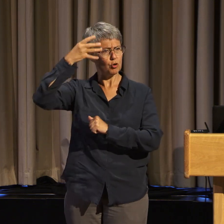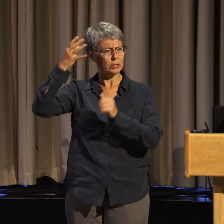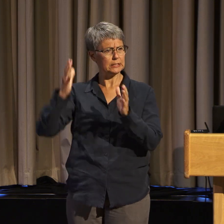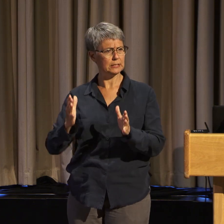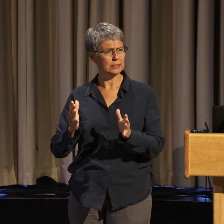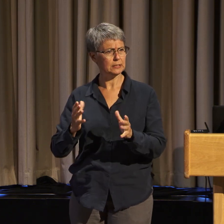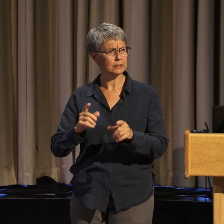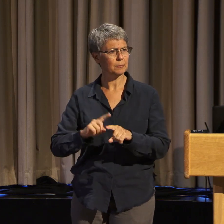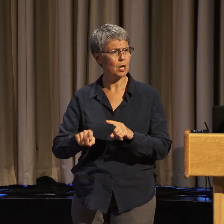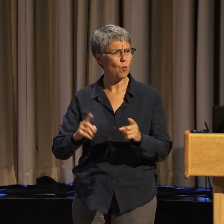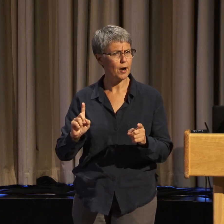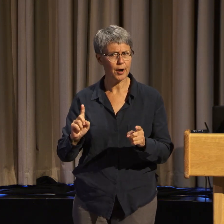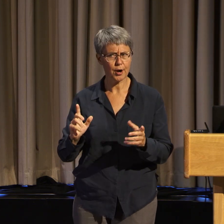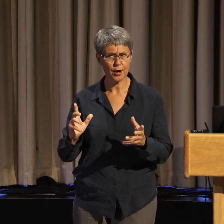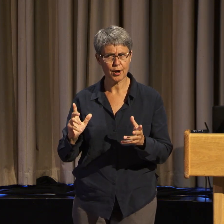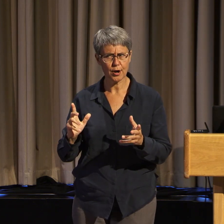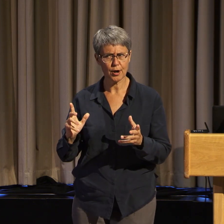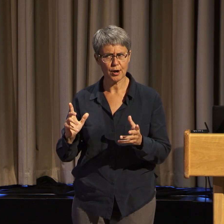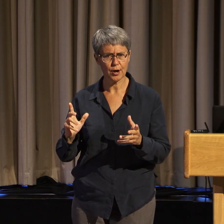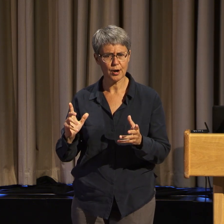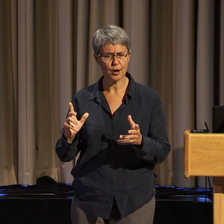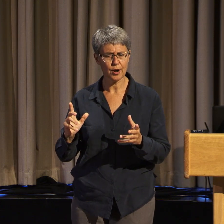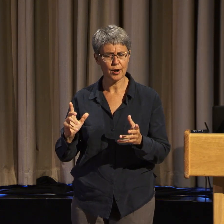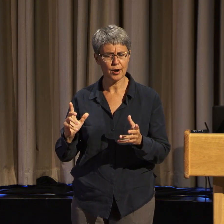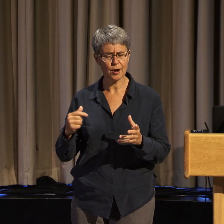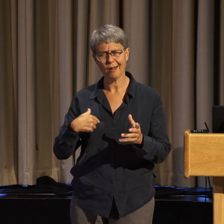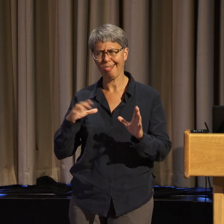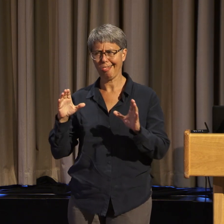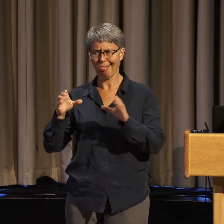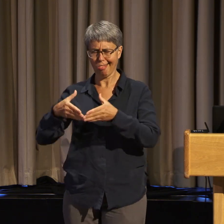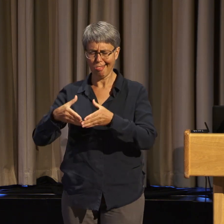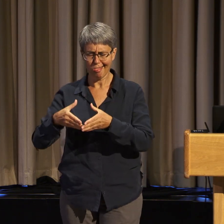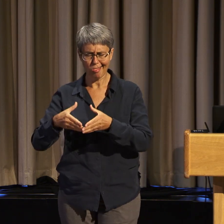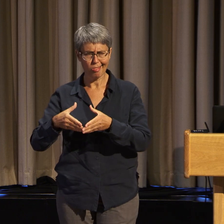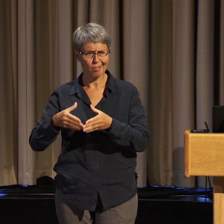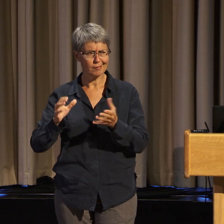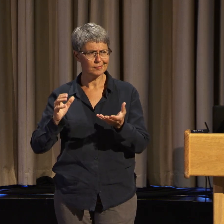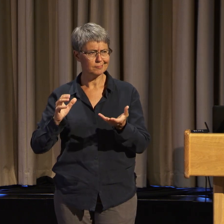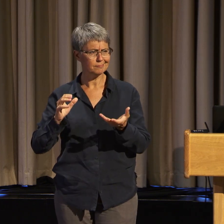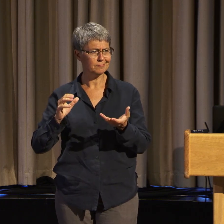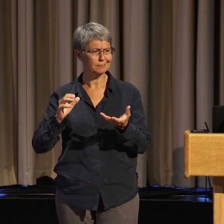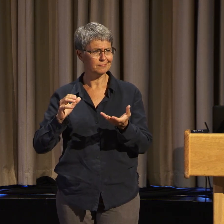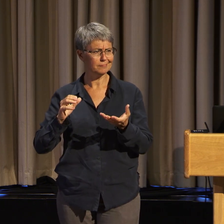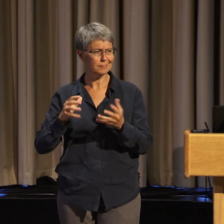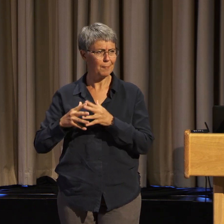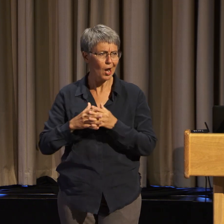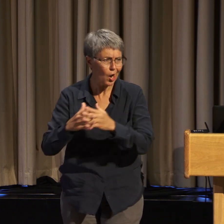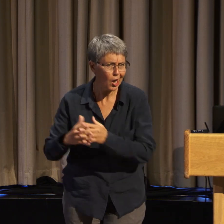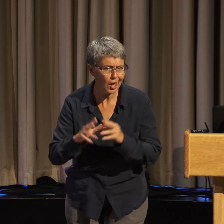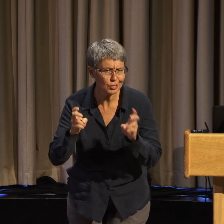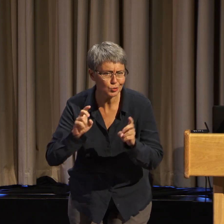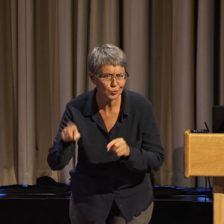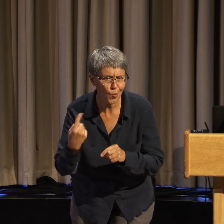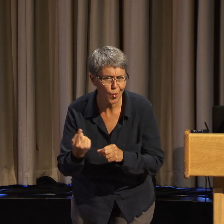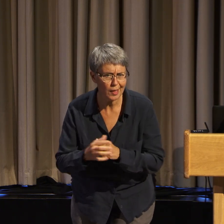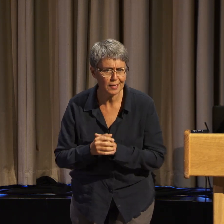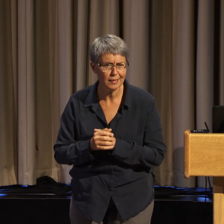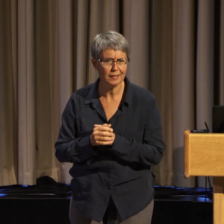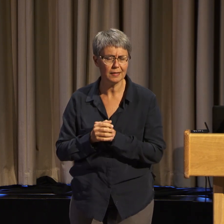dealt with our own national issues. Back in the day it was let us on buses.